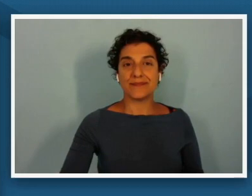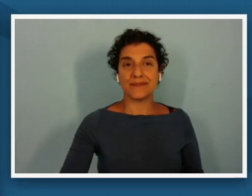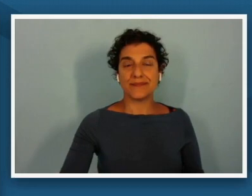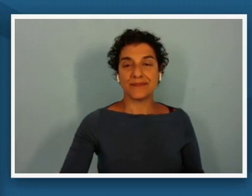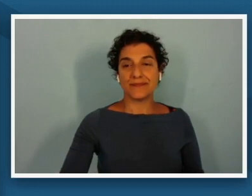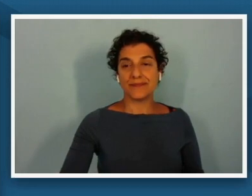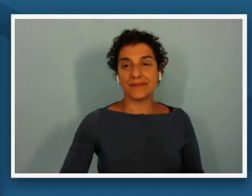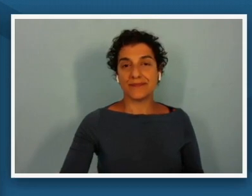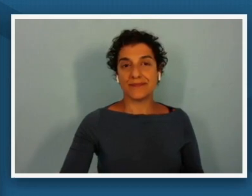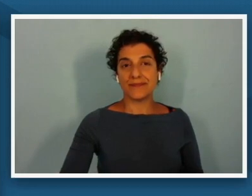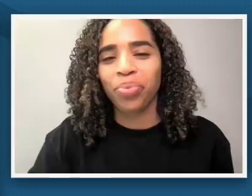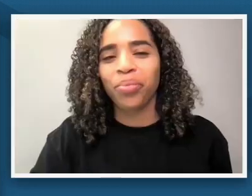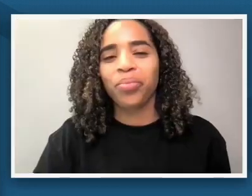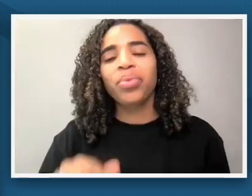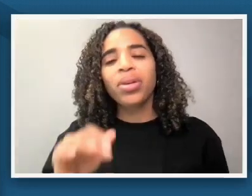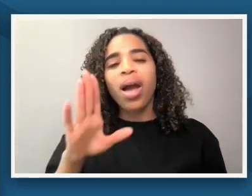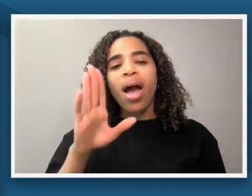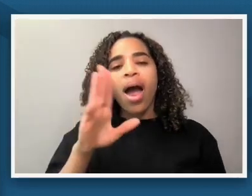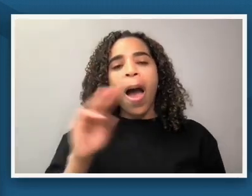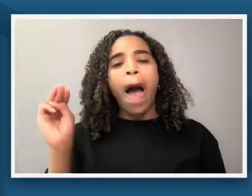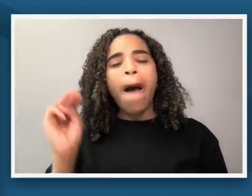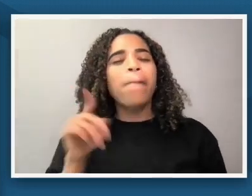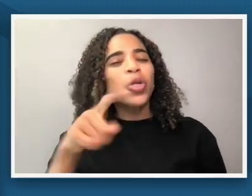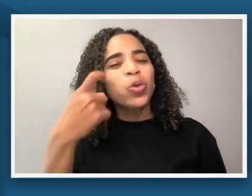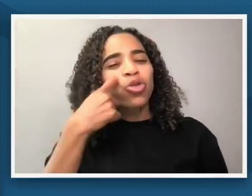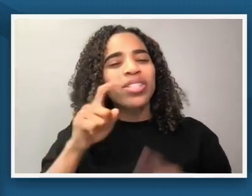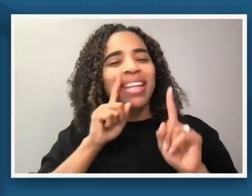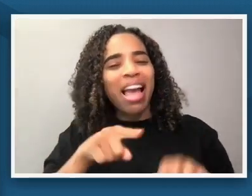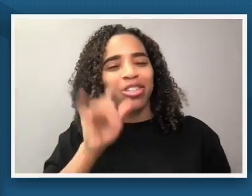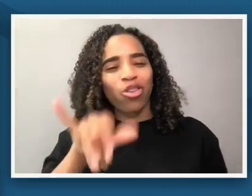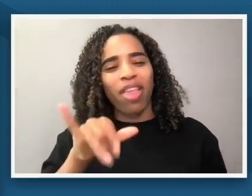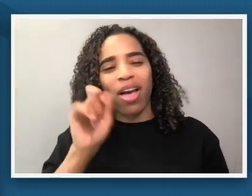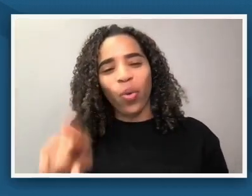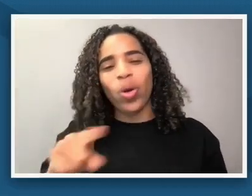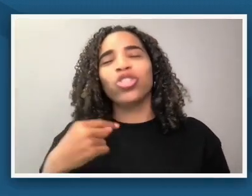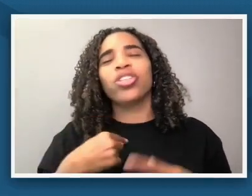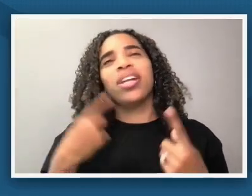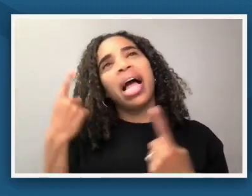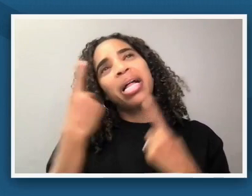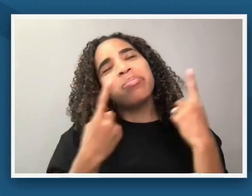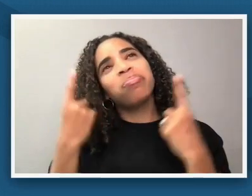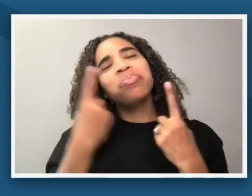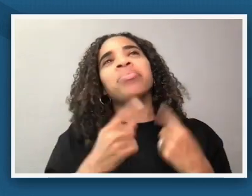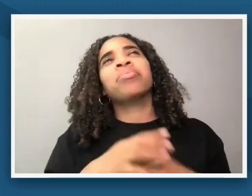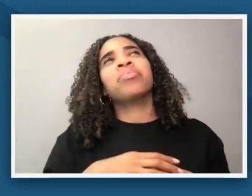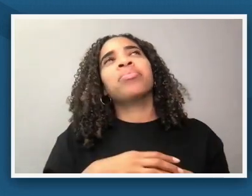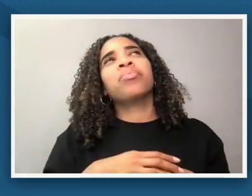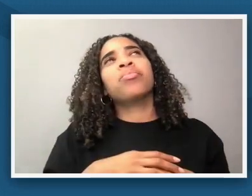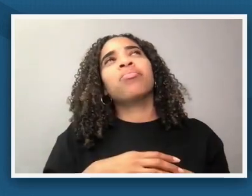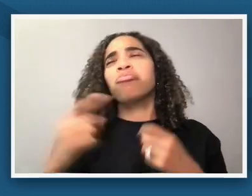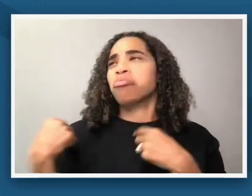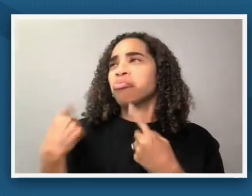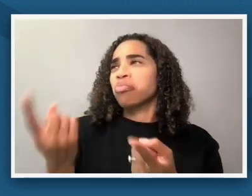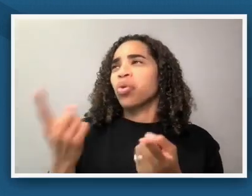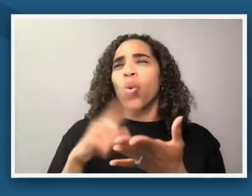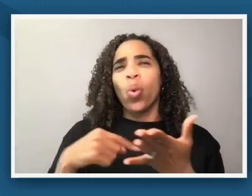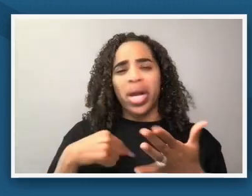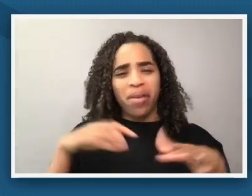were answering that question i was thinking about what i've done